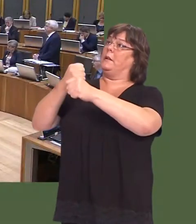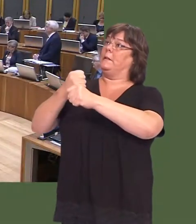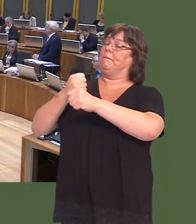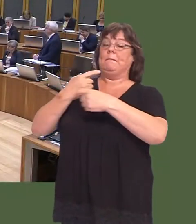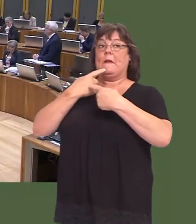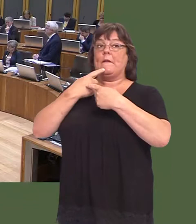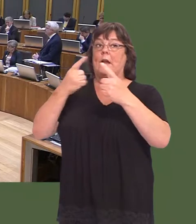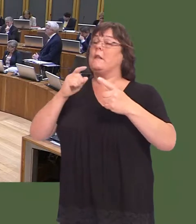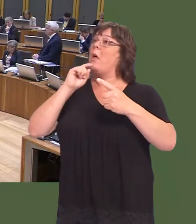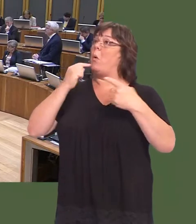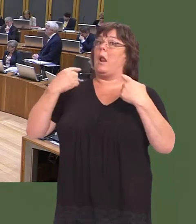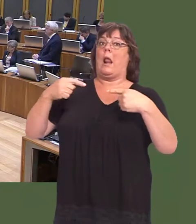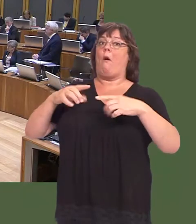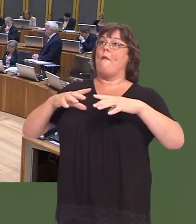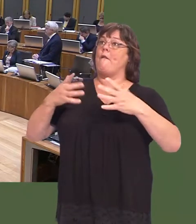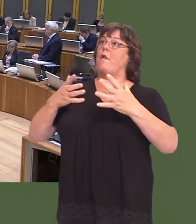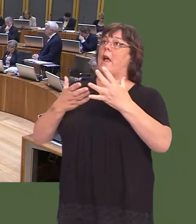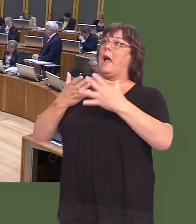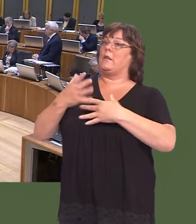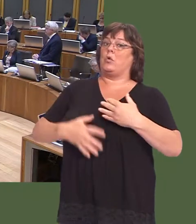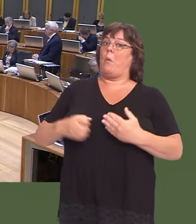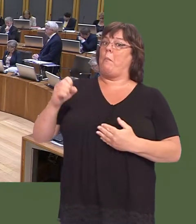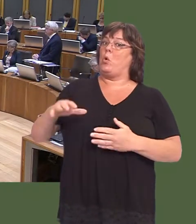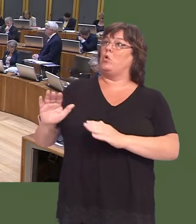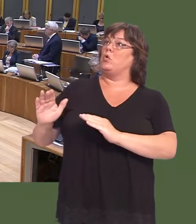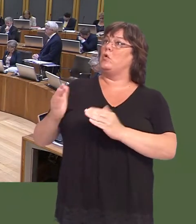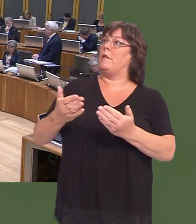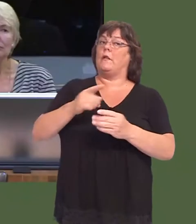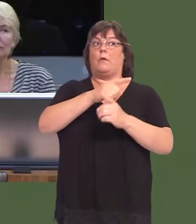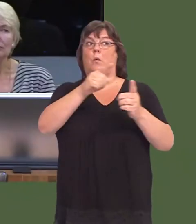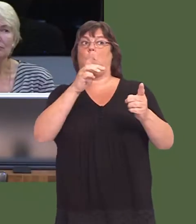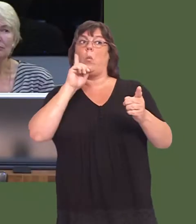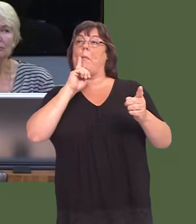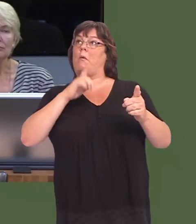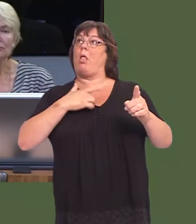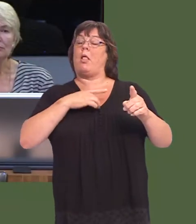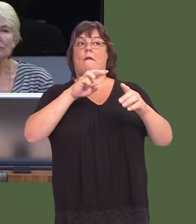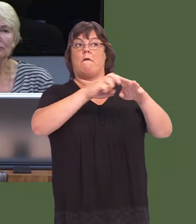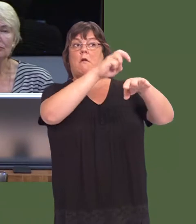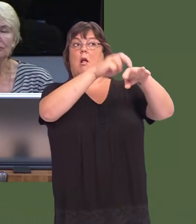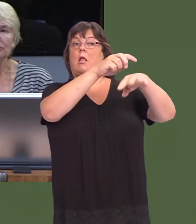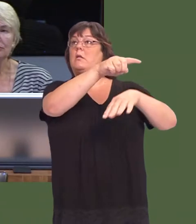act to provide free access to abortion services for women from the north of Ireland. Will Wales follow suit?